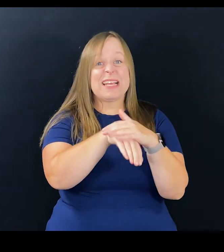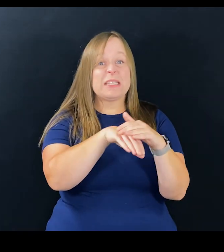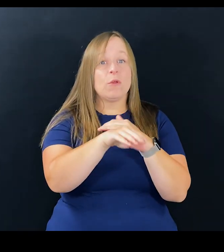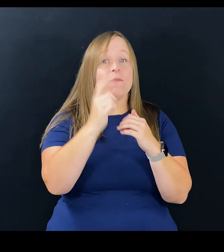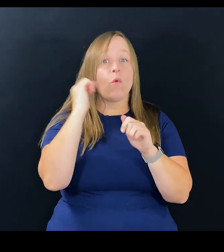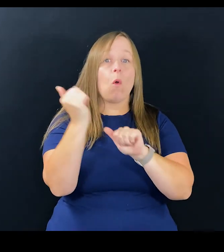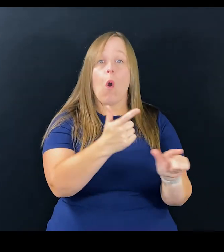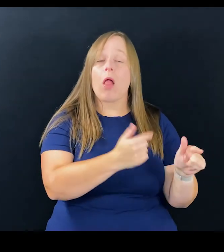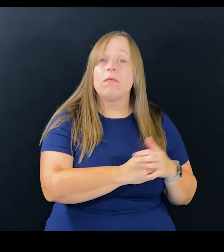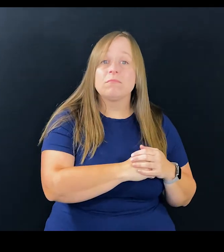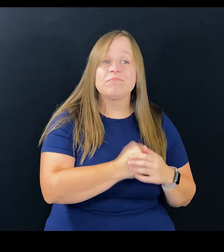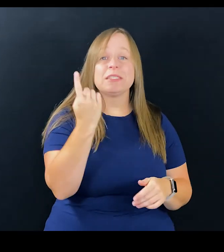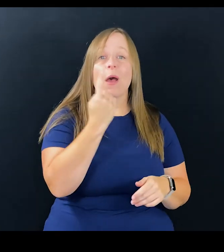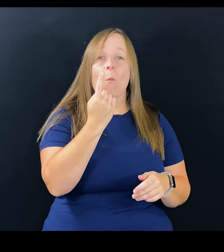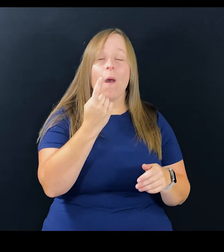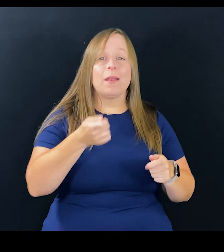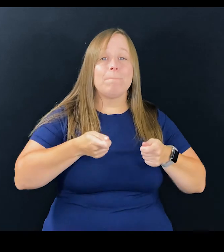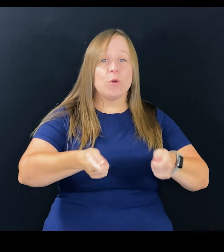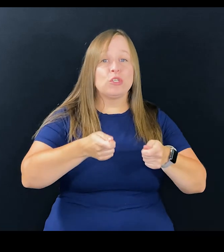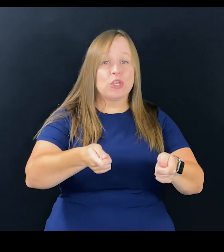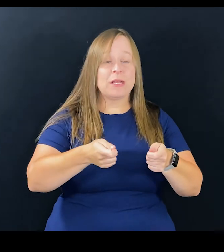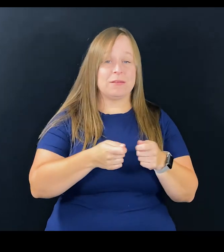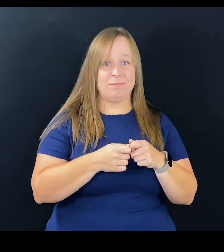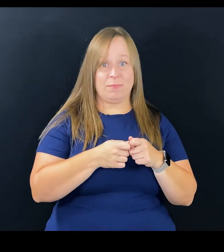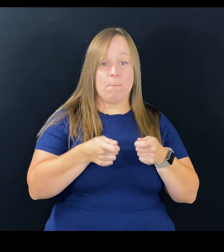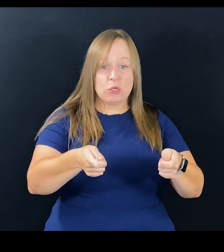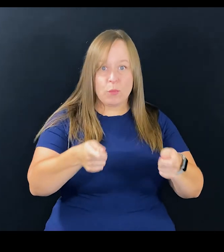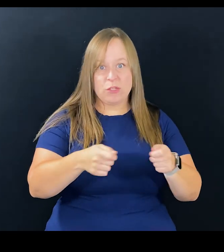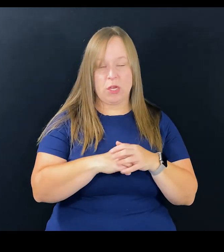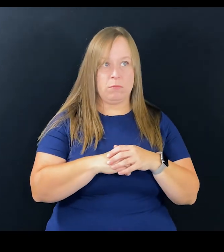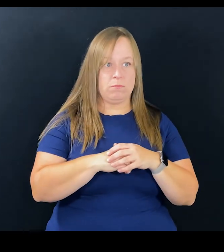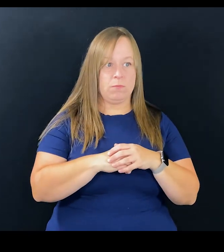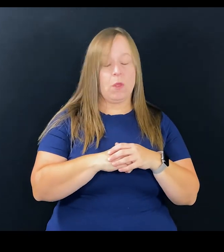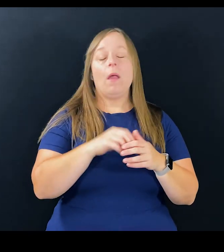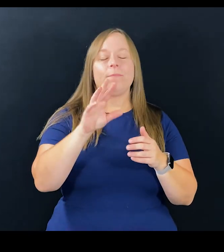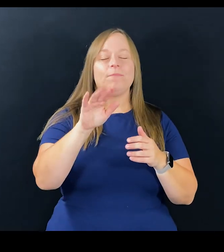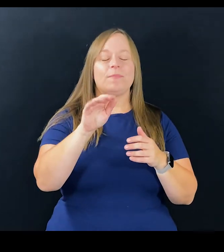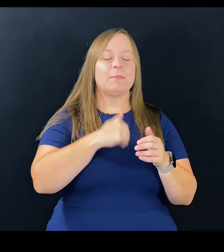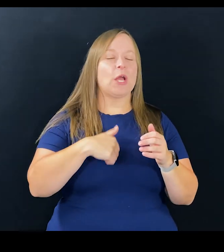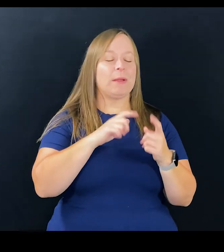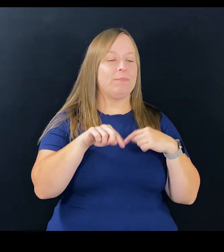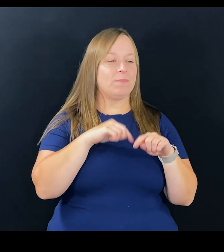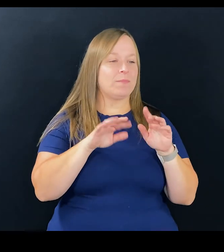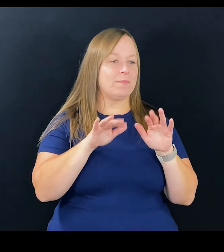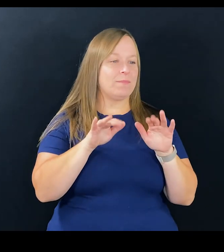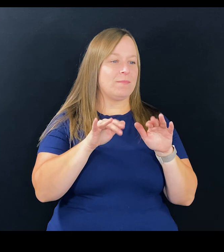more attractive, accessibility is for everybody. So if you have somebody's pushing a wheelchair, I'm sorry, a...